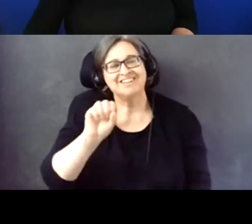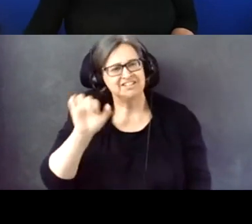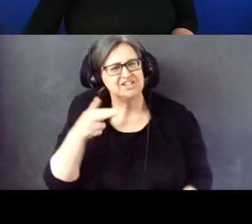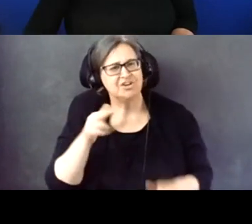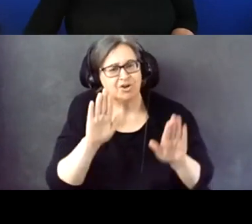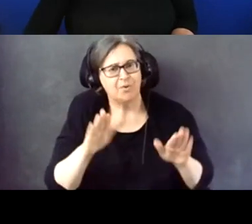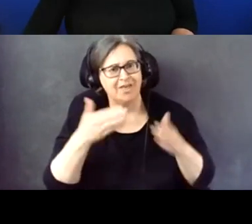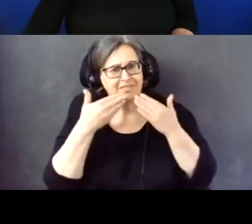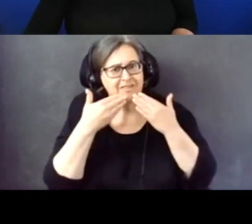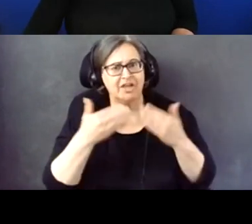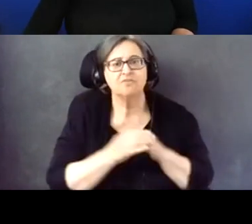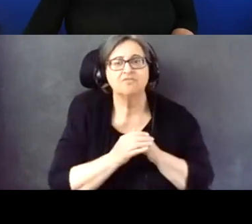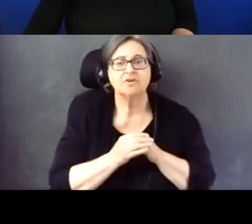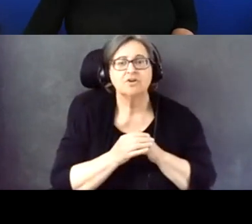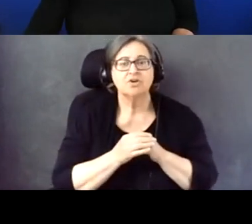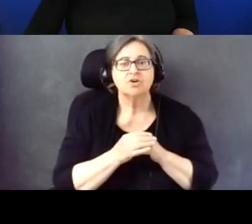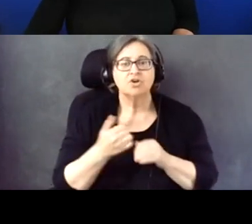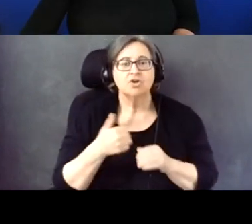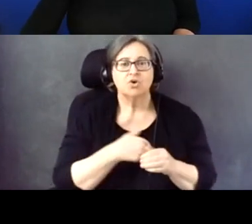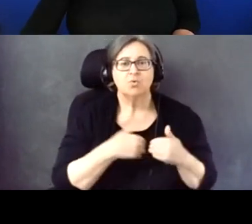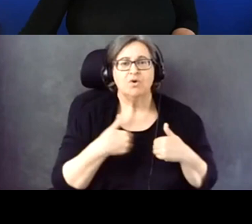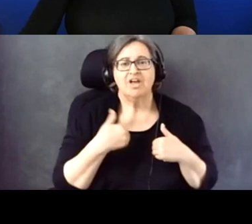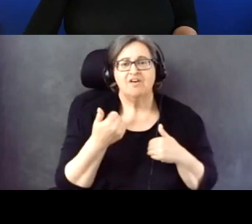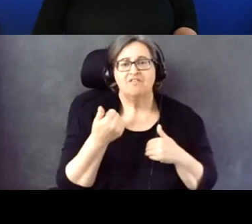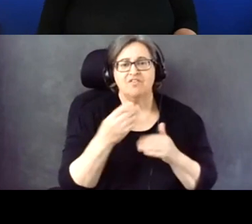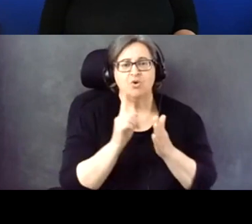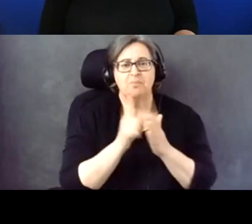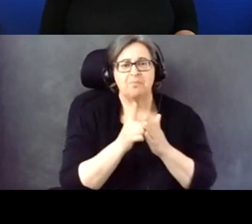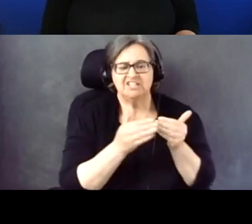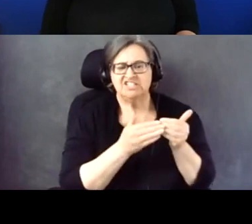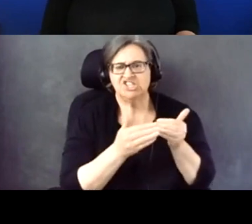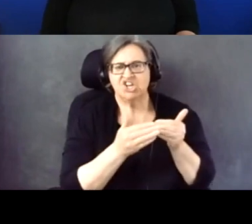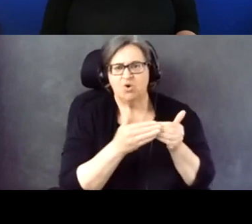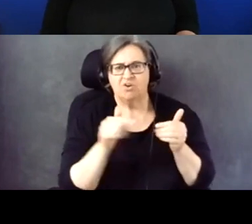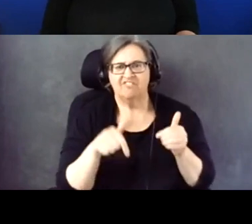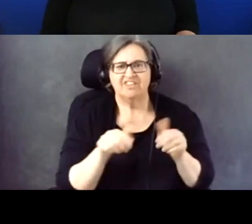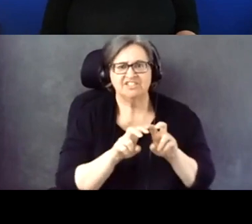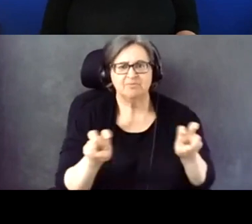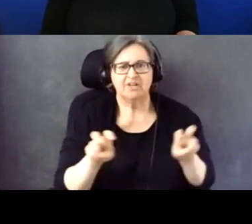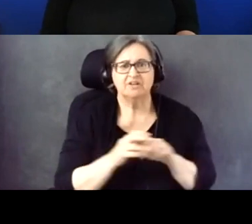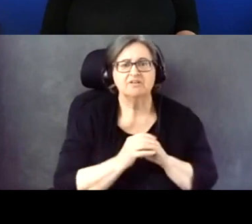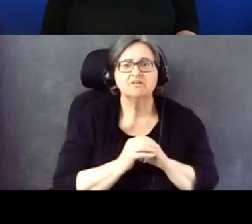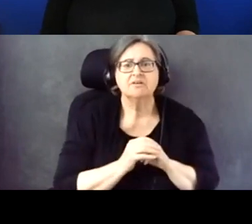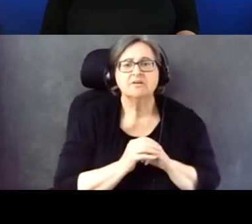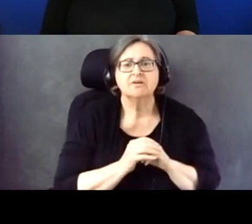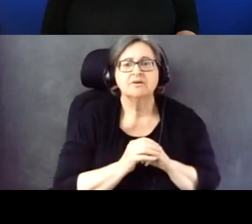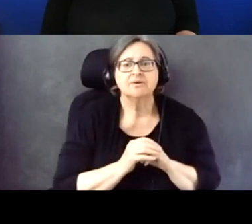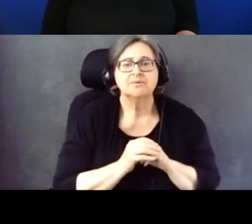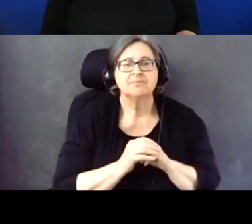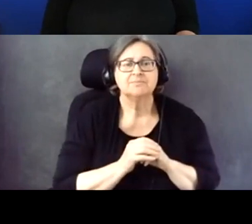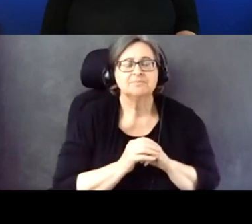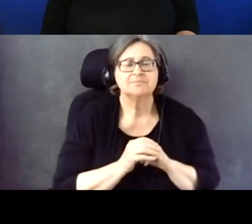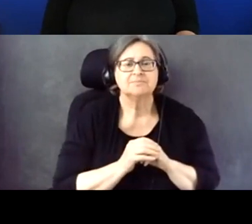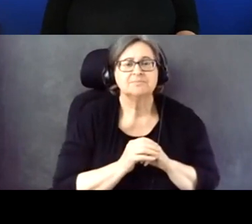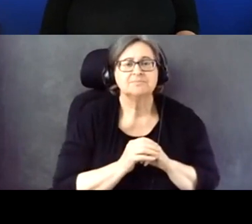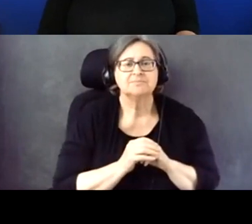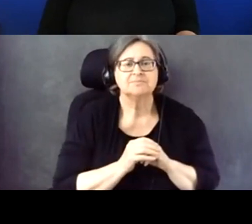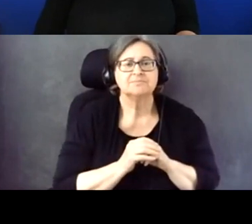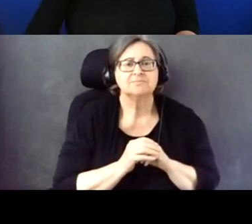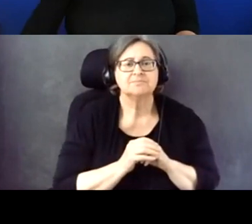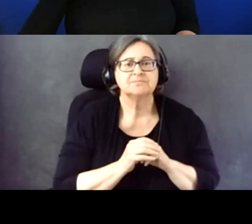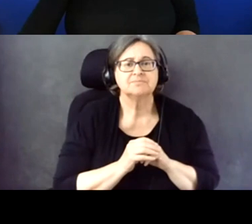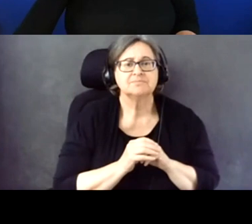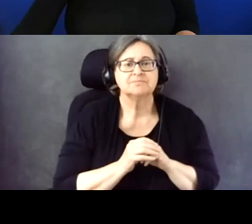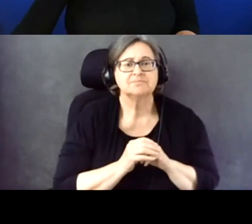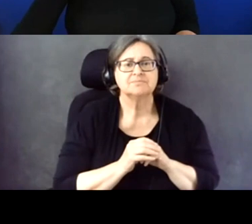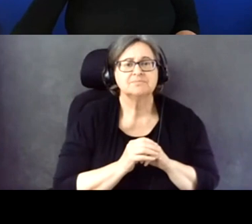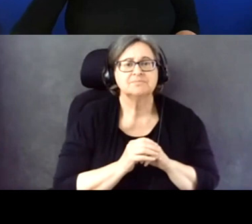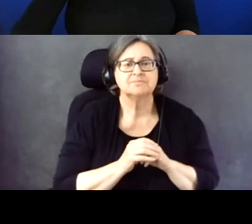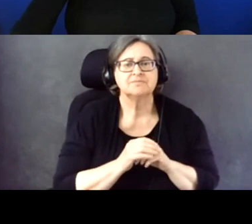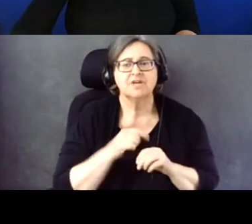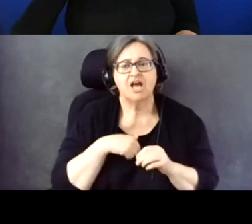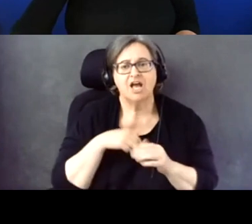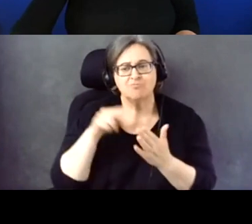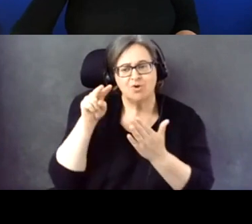And we have just a few minutes left for our panel just looking at the comments here.